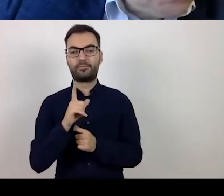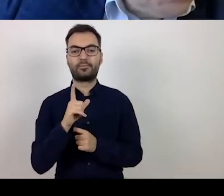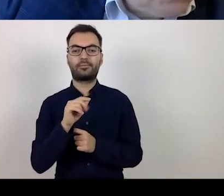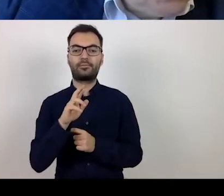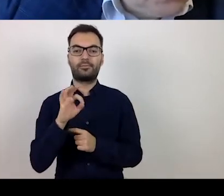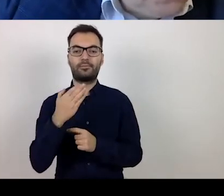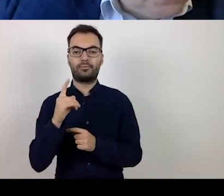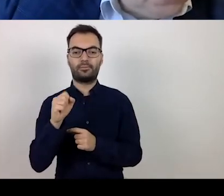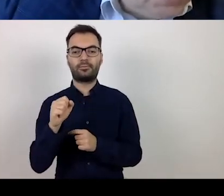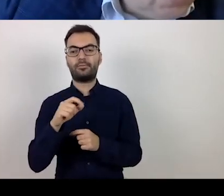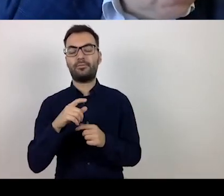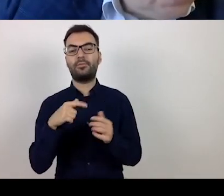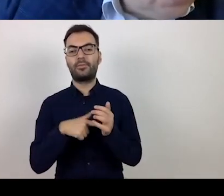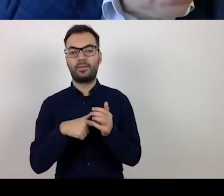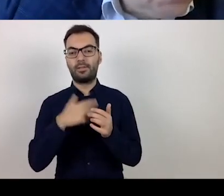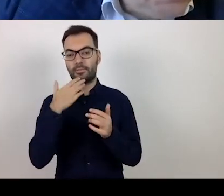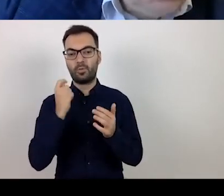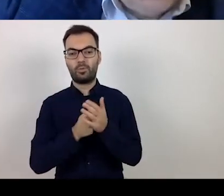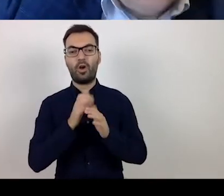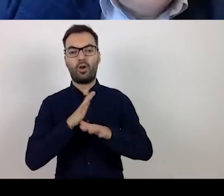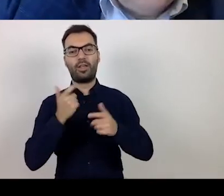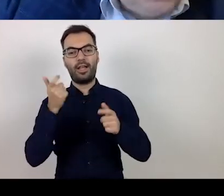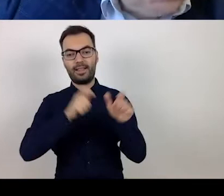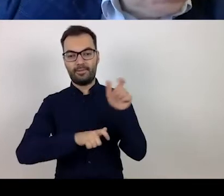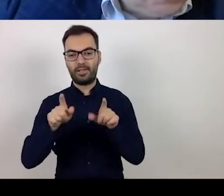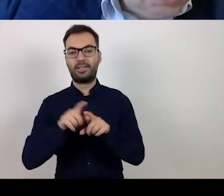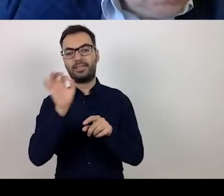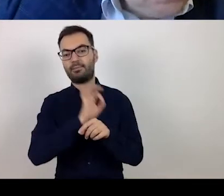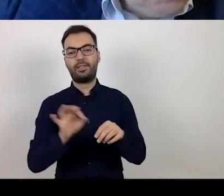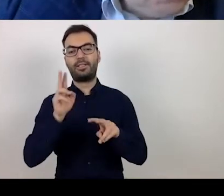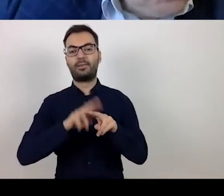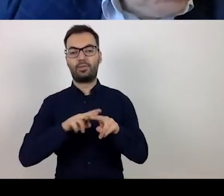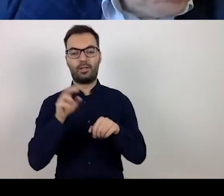by purchasing personal protective equipment and specialist medical equipment”.